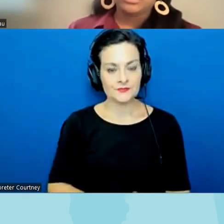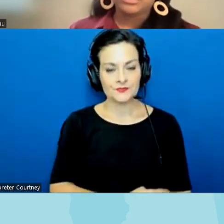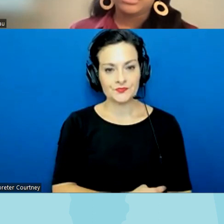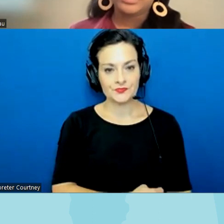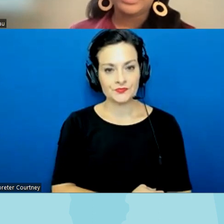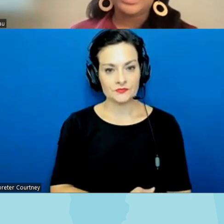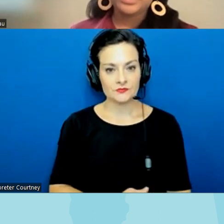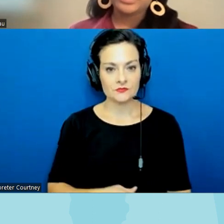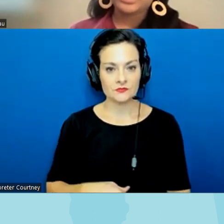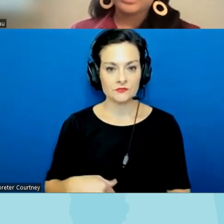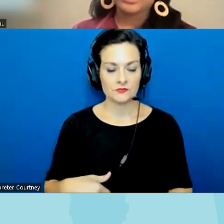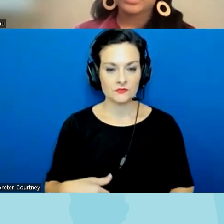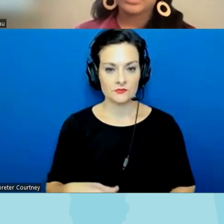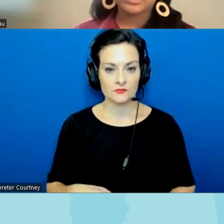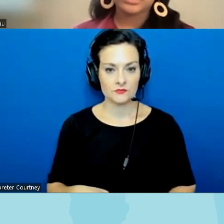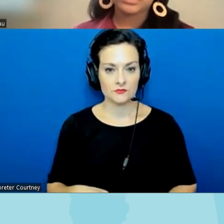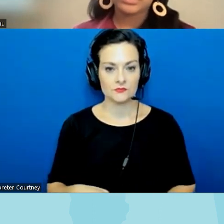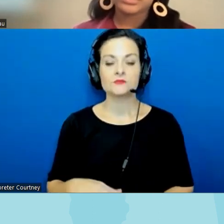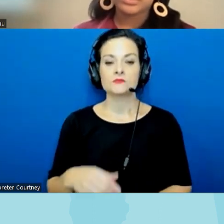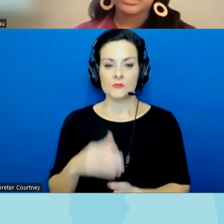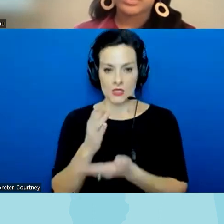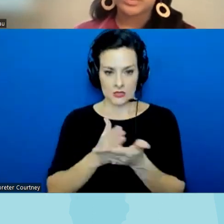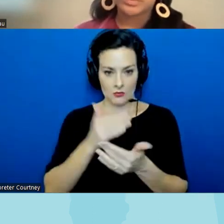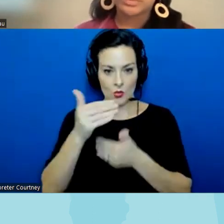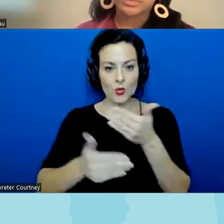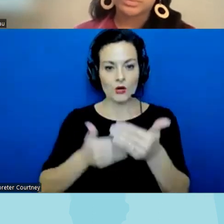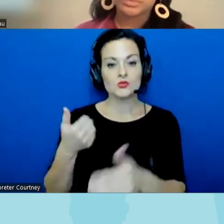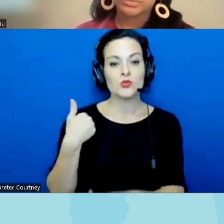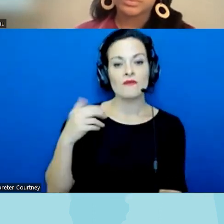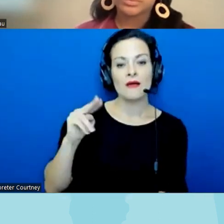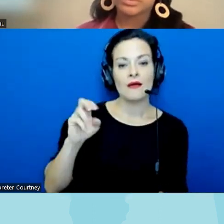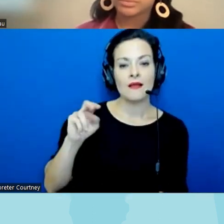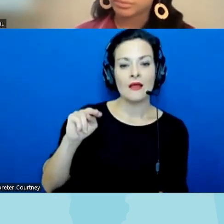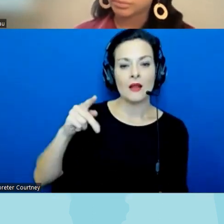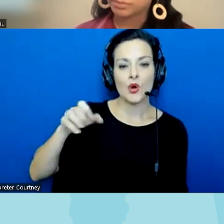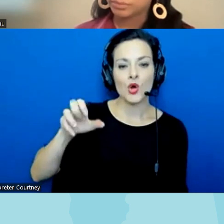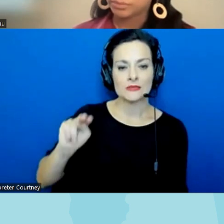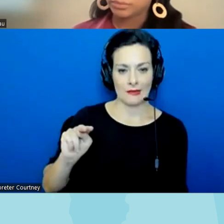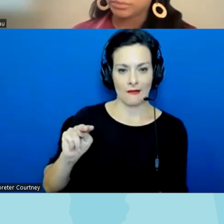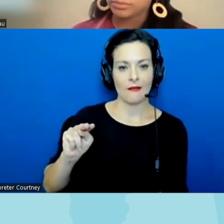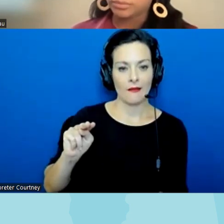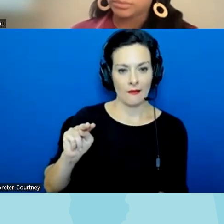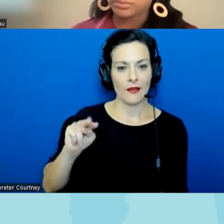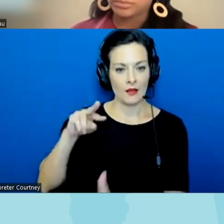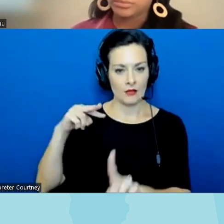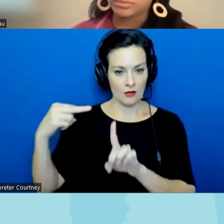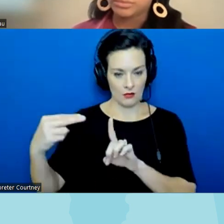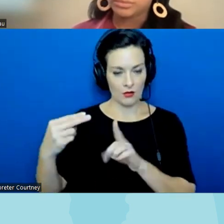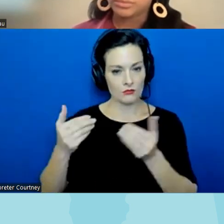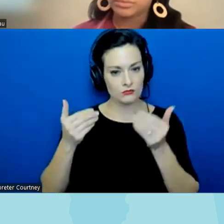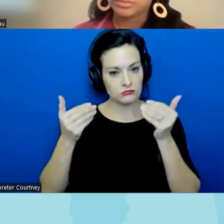progress we've used our our nonpartisan standing uh fairly effectively to uh Forge a coalition of